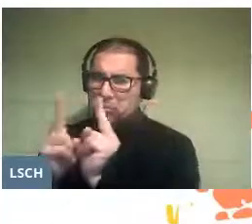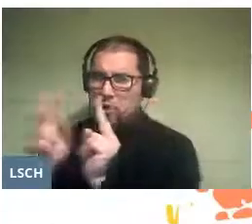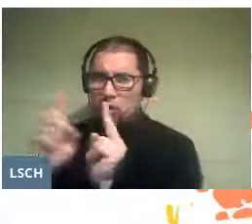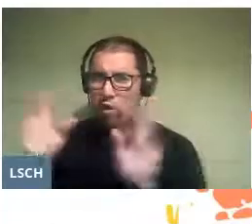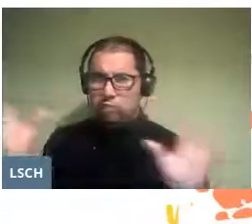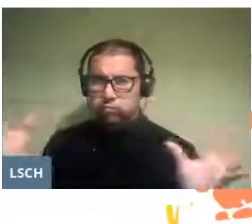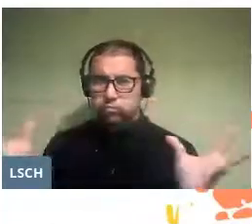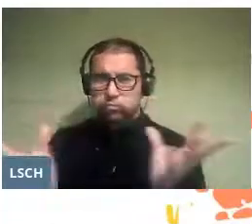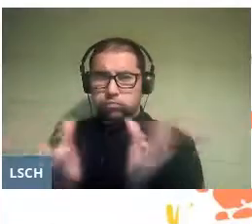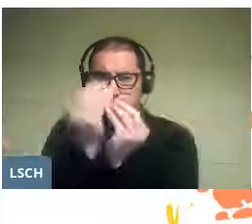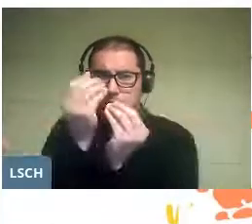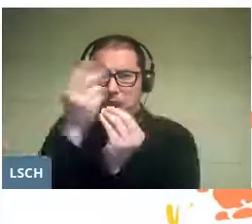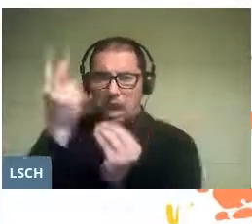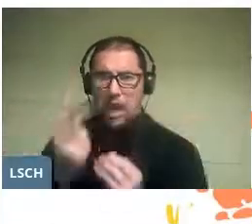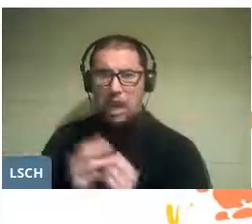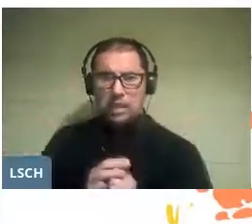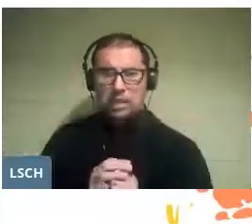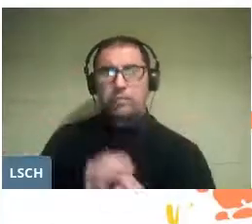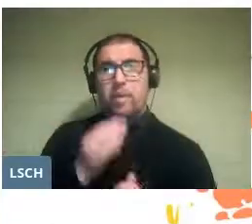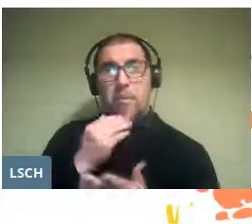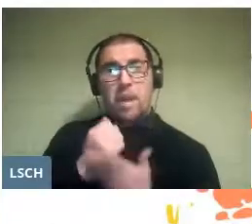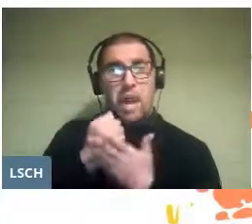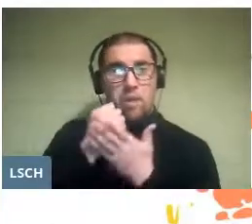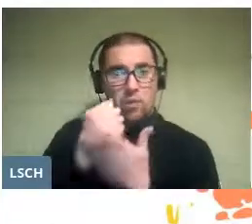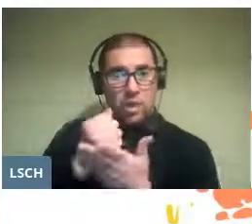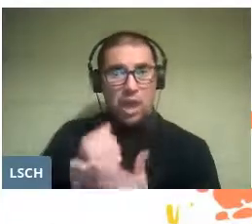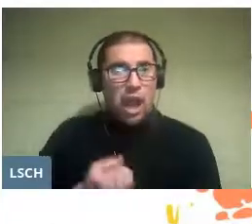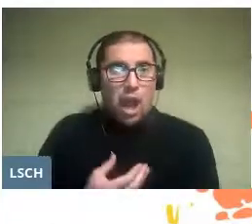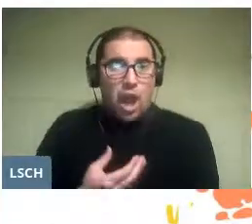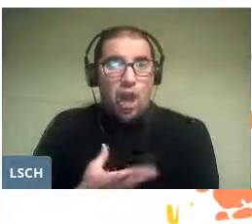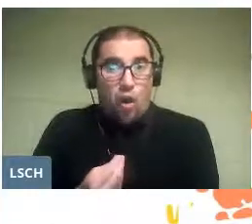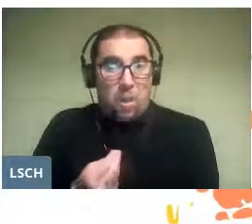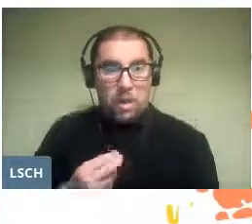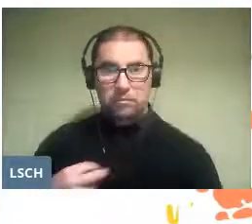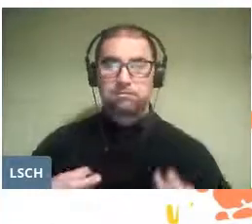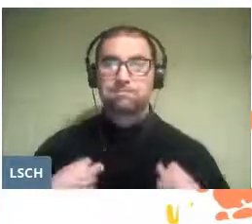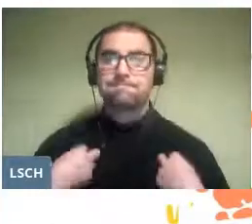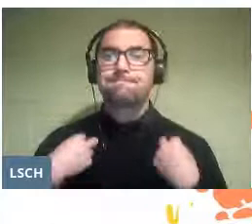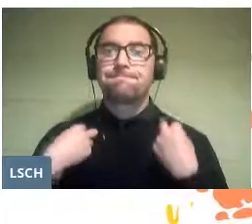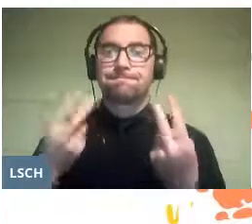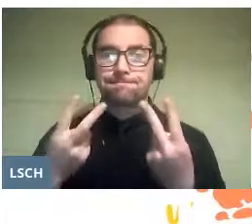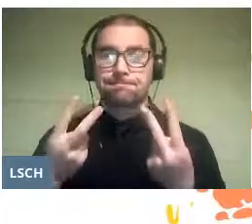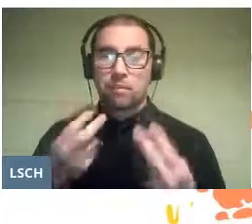On the other hand, it helped them overcome their fears and strengthen their personality.